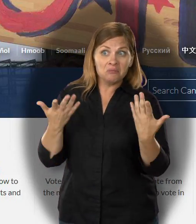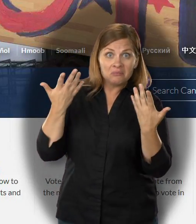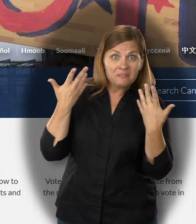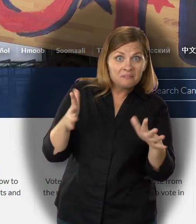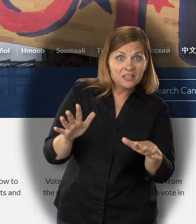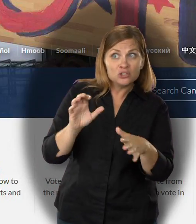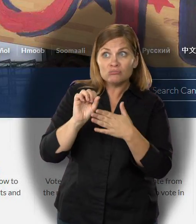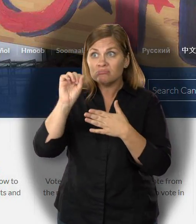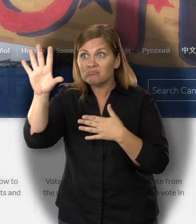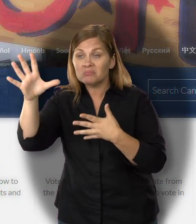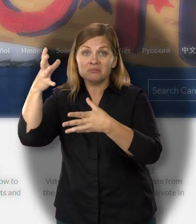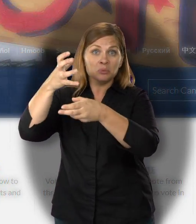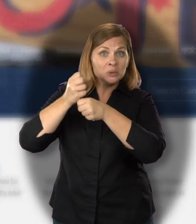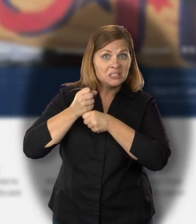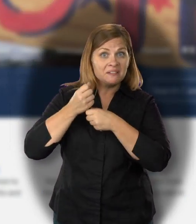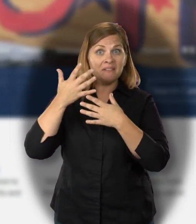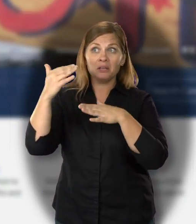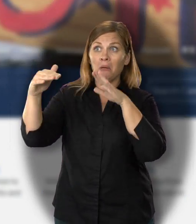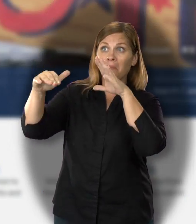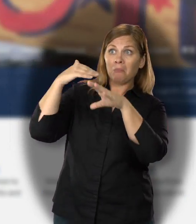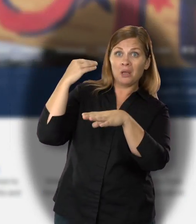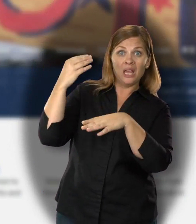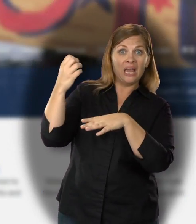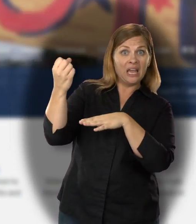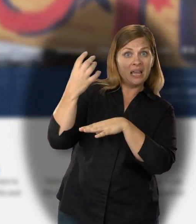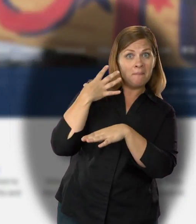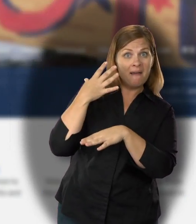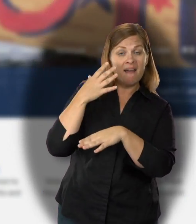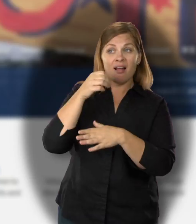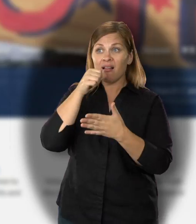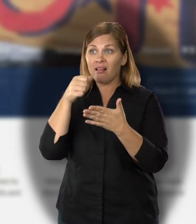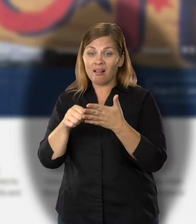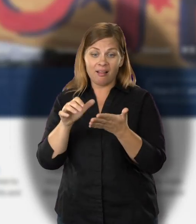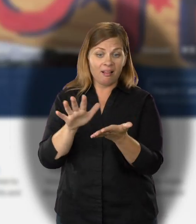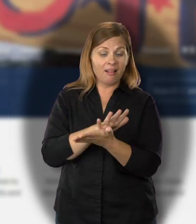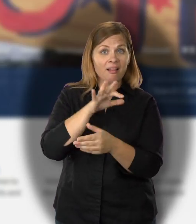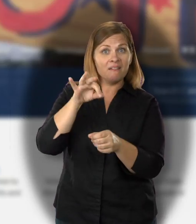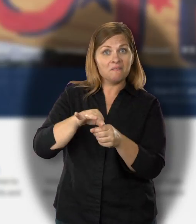You'll be able to see that your application is accepted and when your ballot is mailed to you.